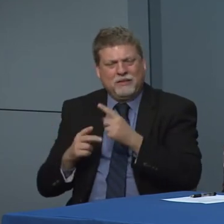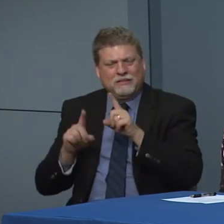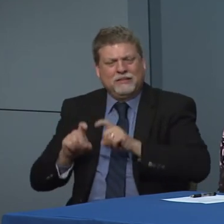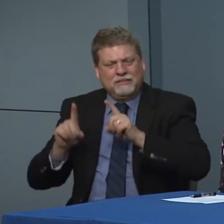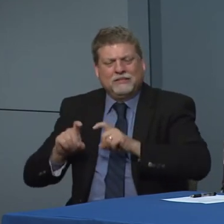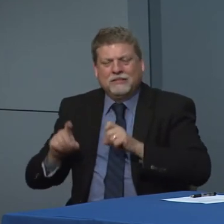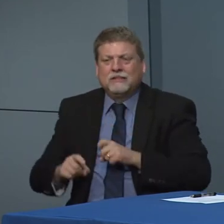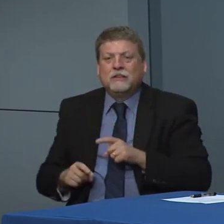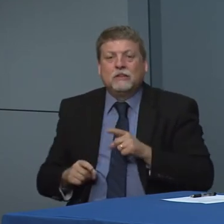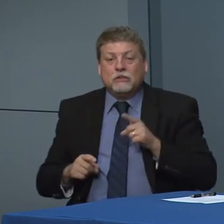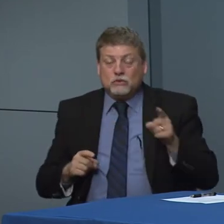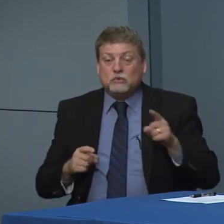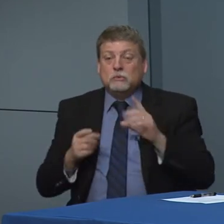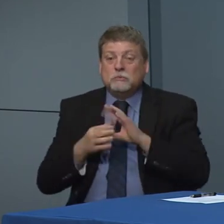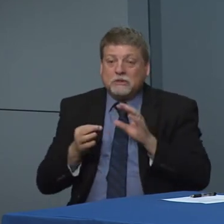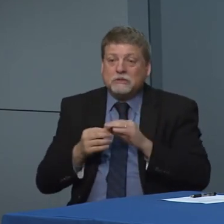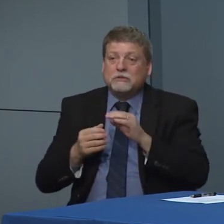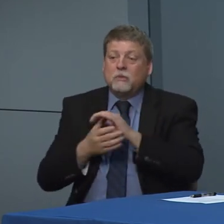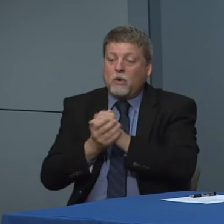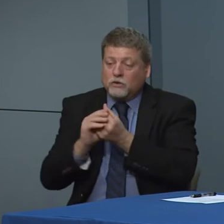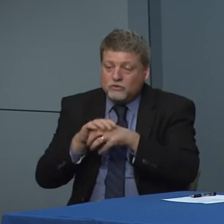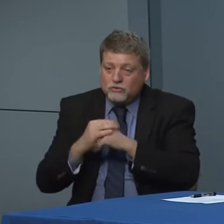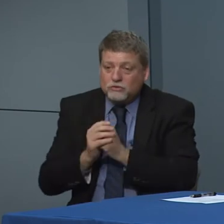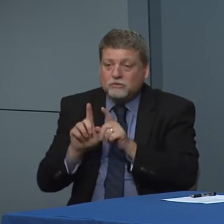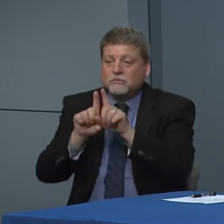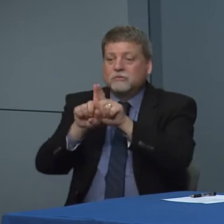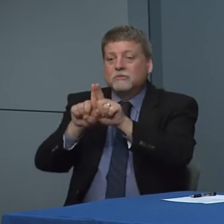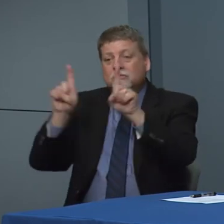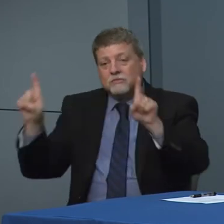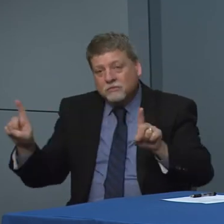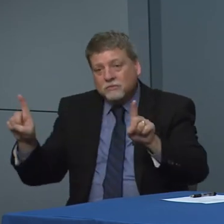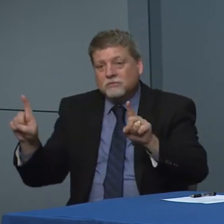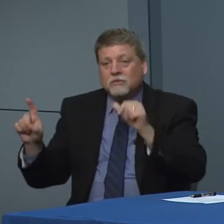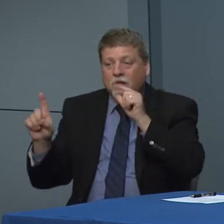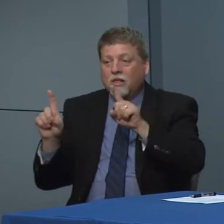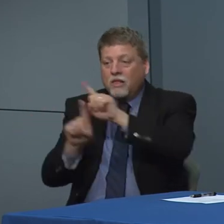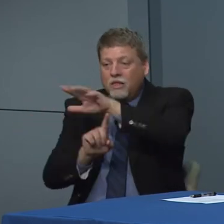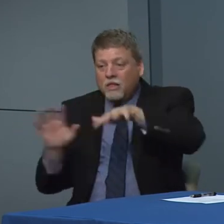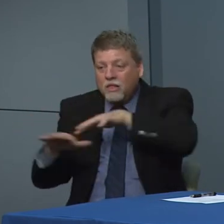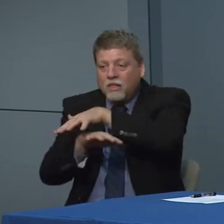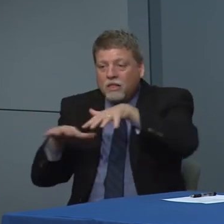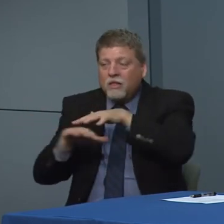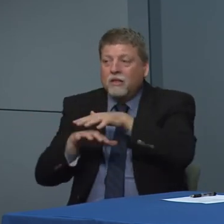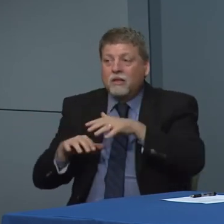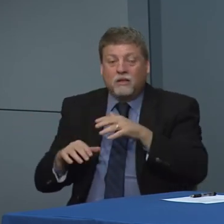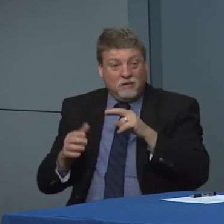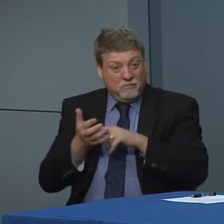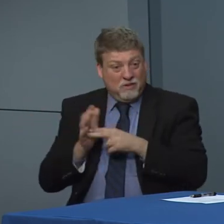considering what you've said about social distancing washing your hands. Should we all.